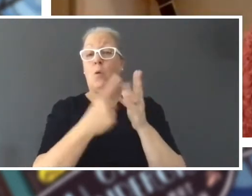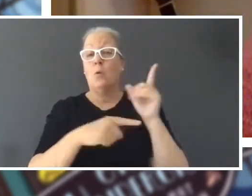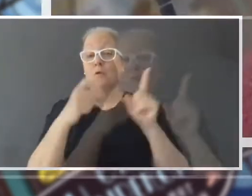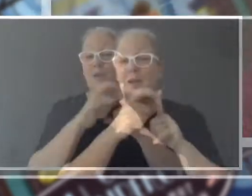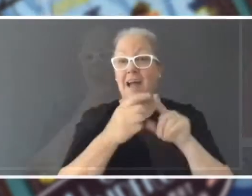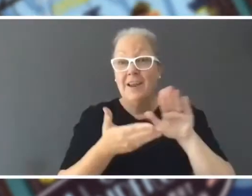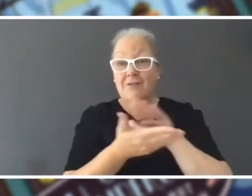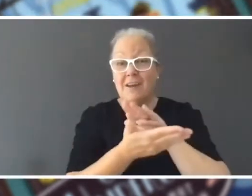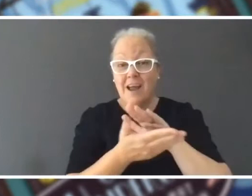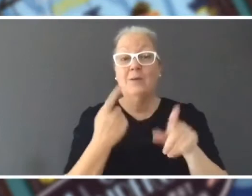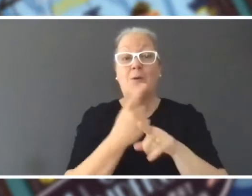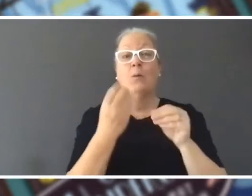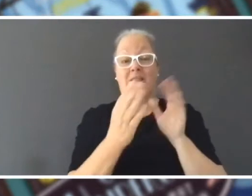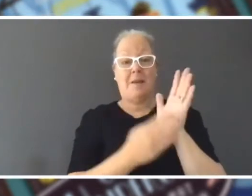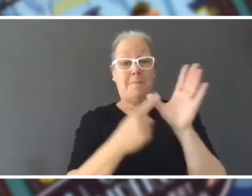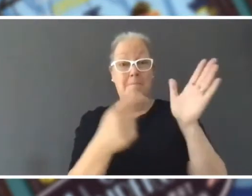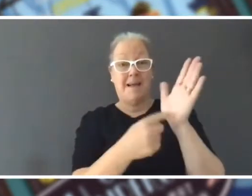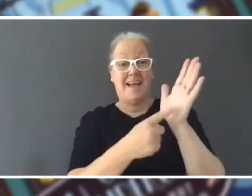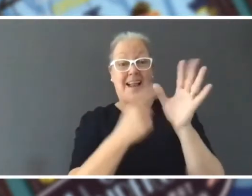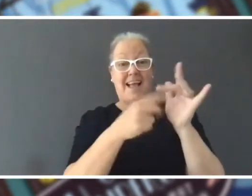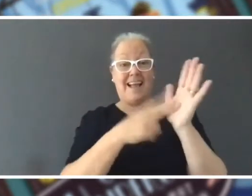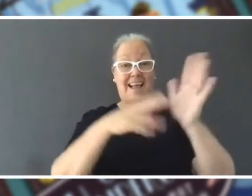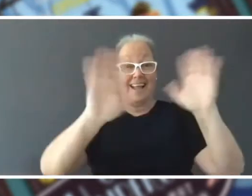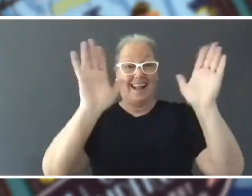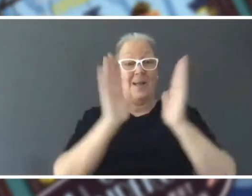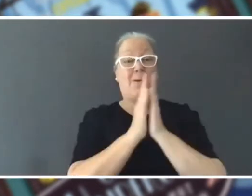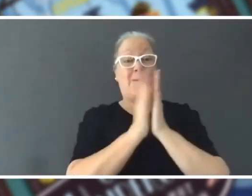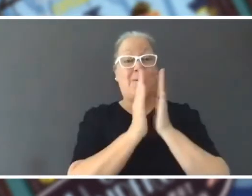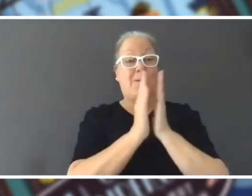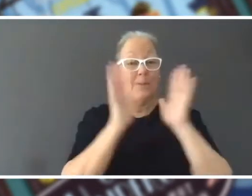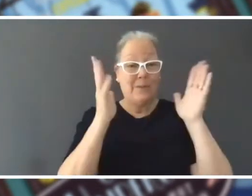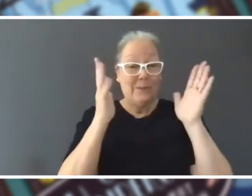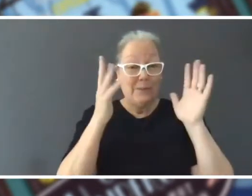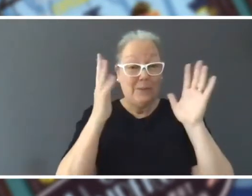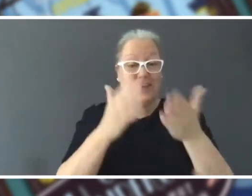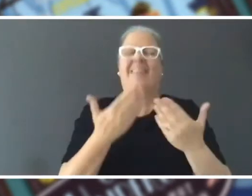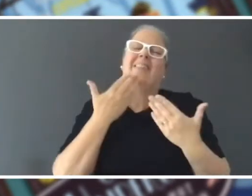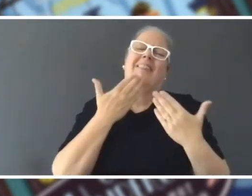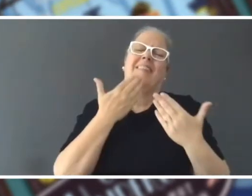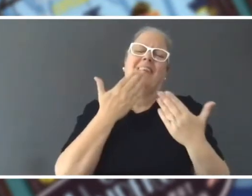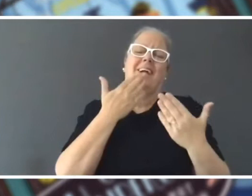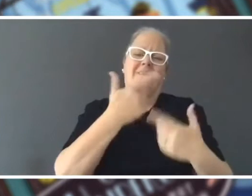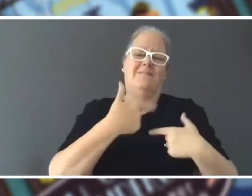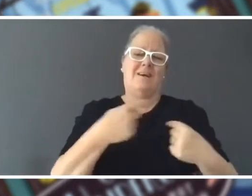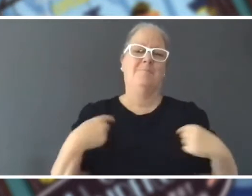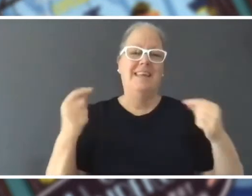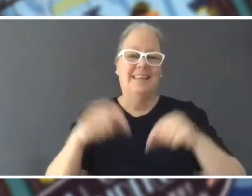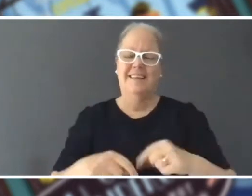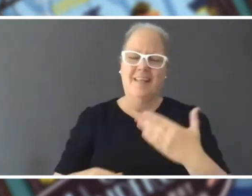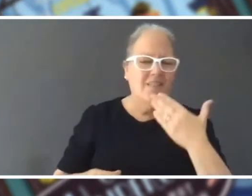Mat Lackin. Hello, Mat Larkin. Mat Larkin: Hello Tess. Hello world. Thank you for having me. Thanks Matt for coming on Story Talks